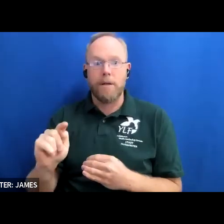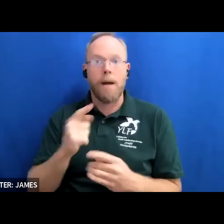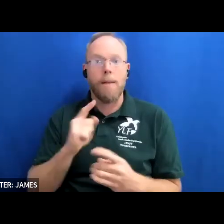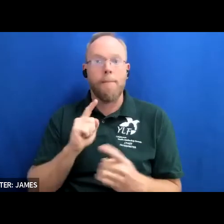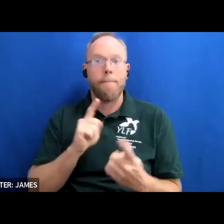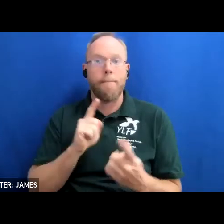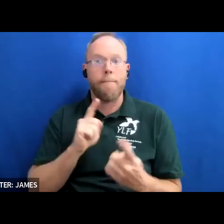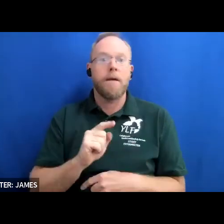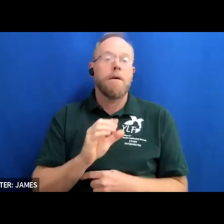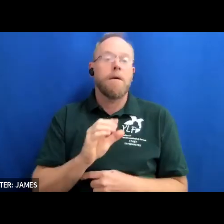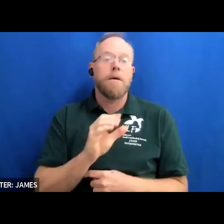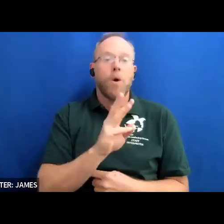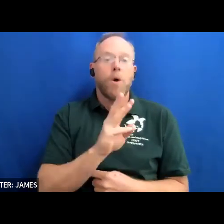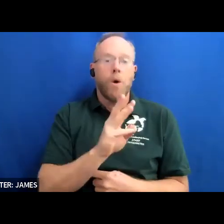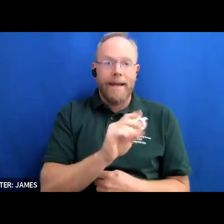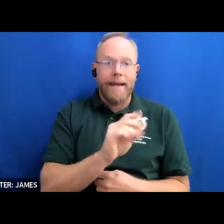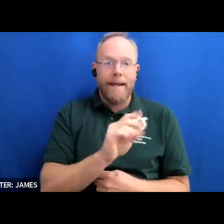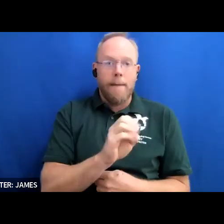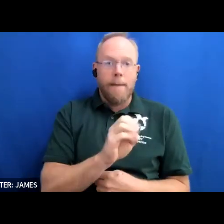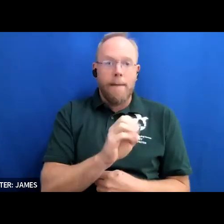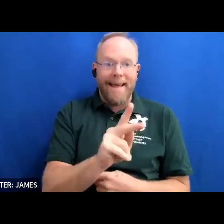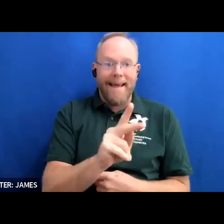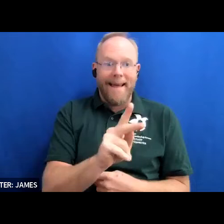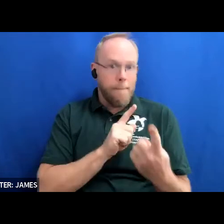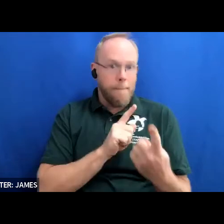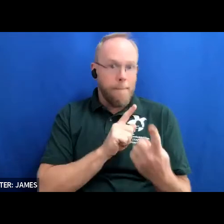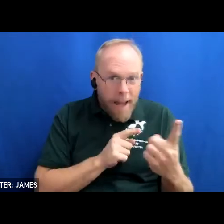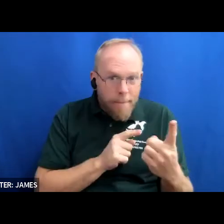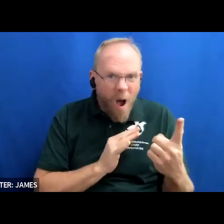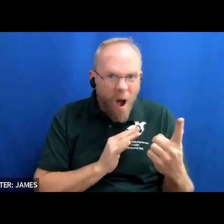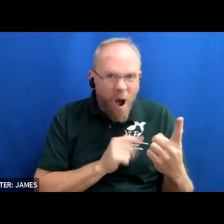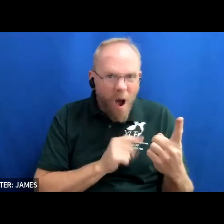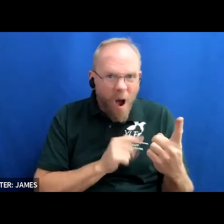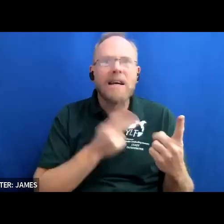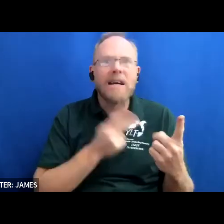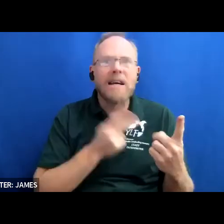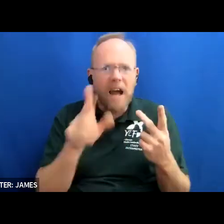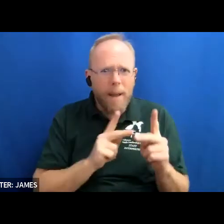movement it was the first time i'd ever seen other people with disabilities just like myself